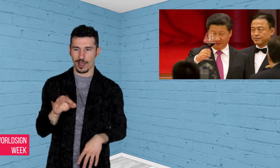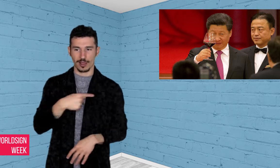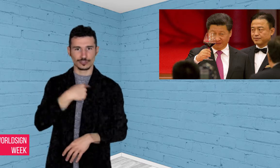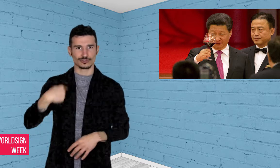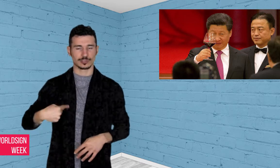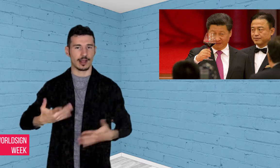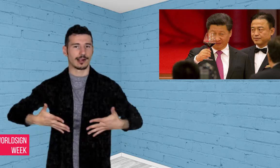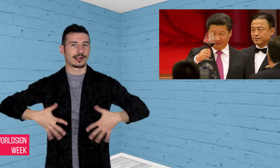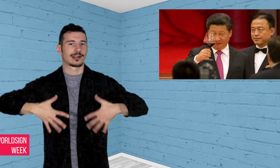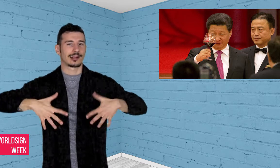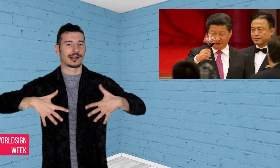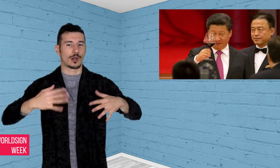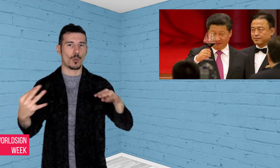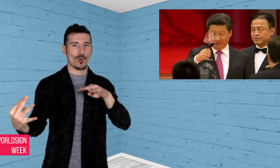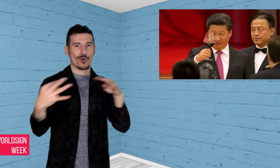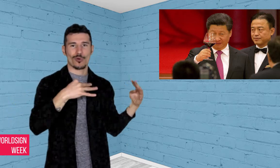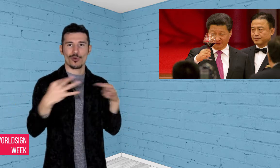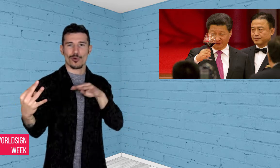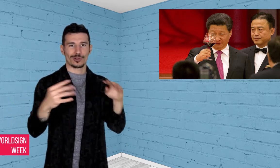has not been aggressive in fear of